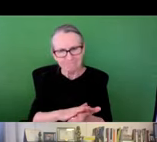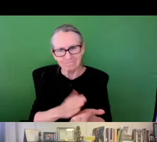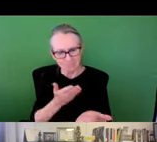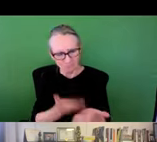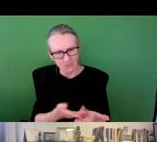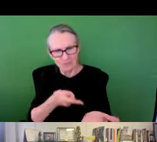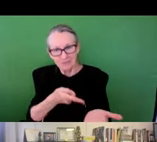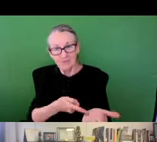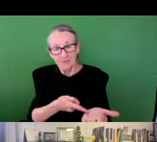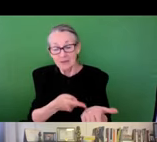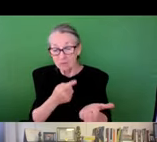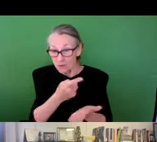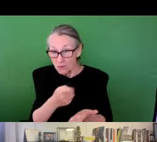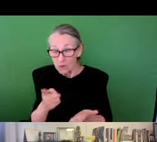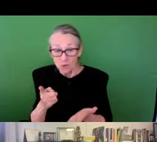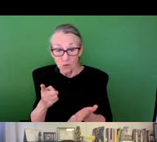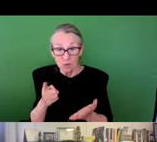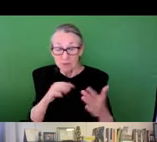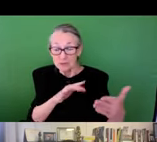score. This phenomenon has been well documented. However